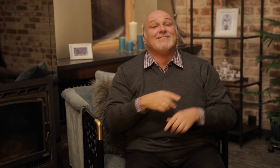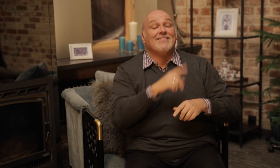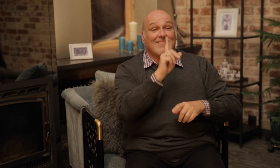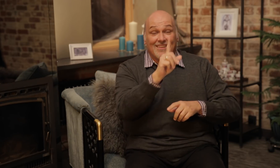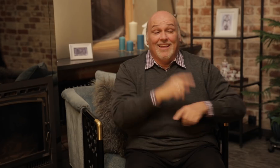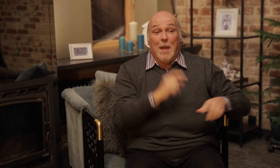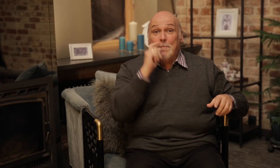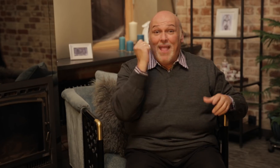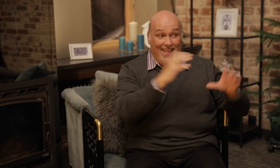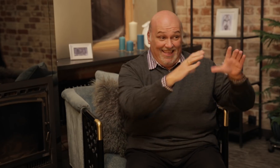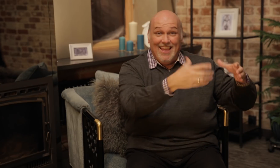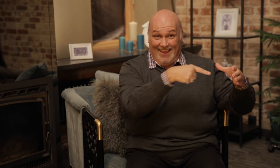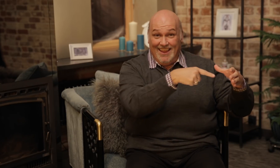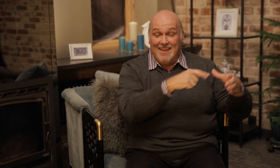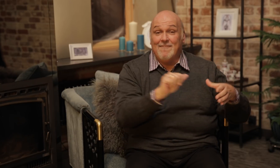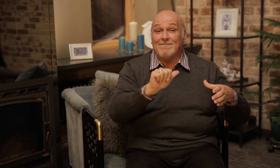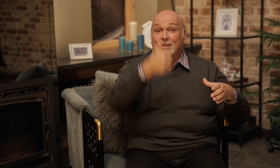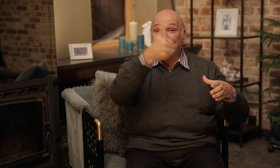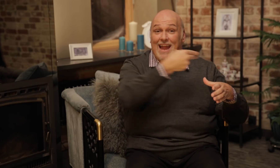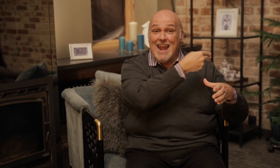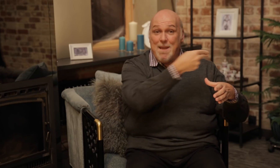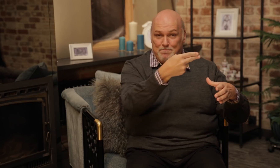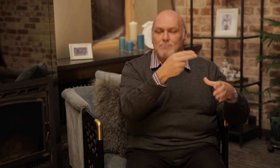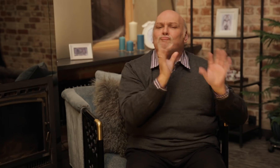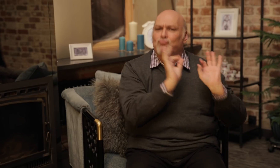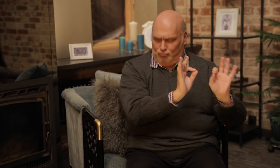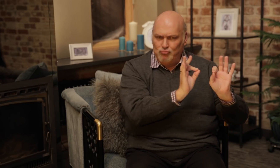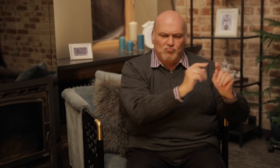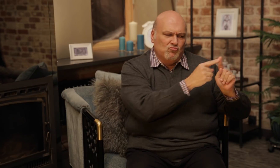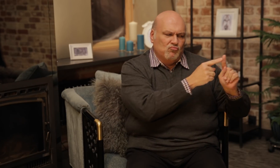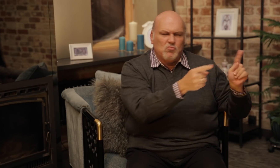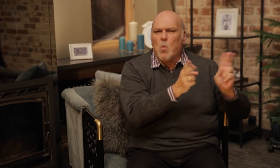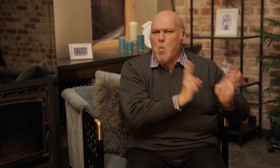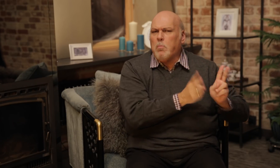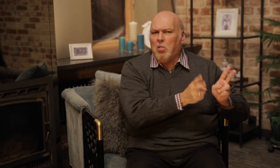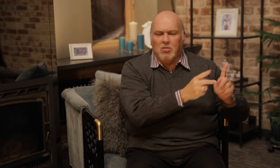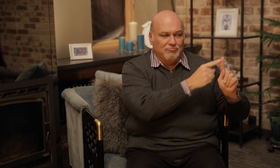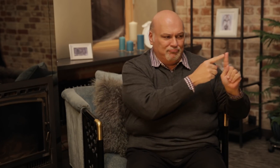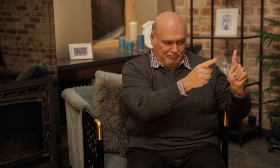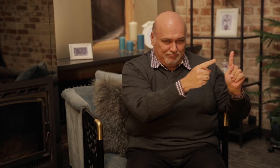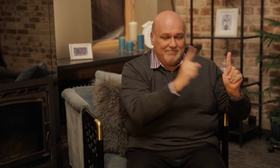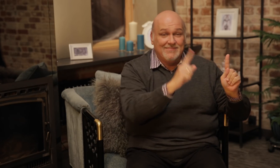For men, they have a regular first name,